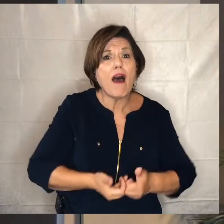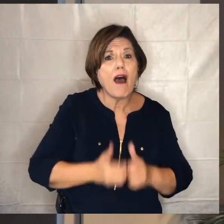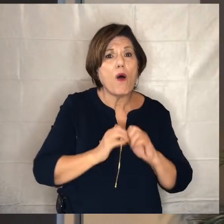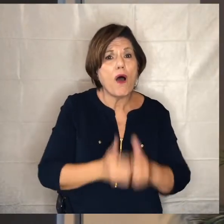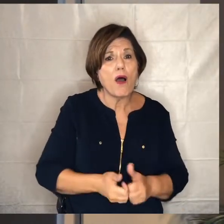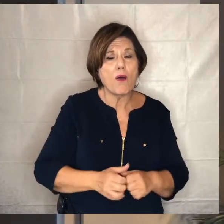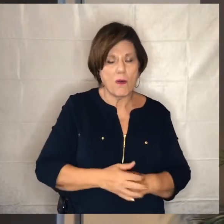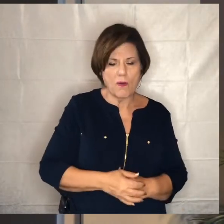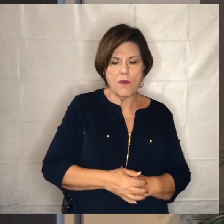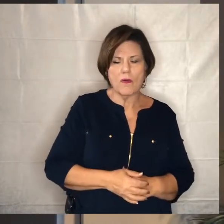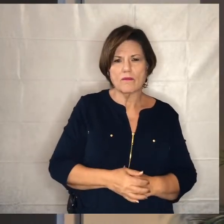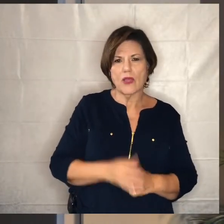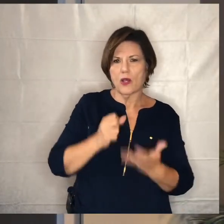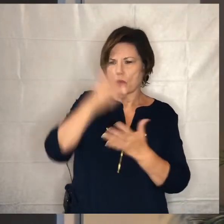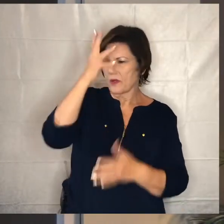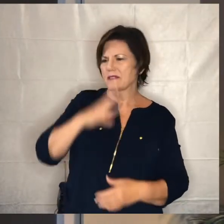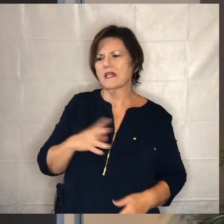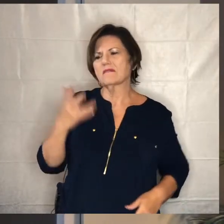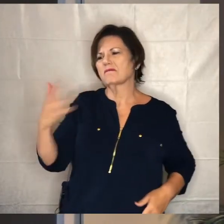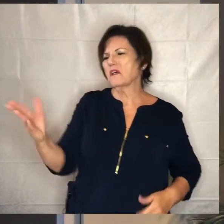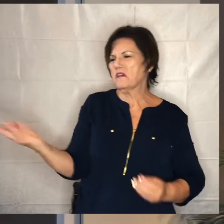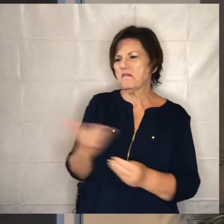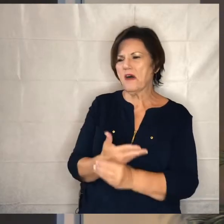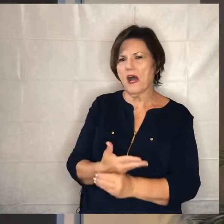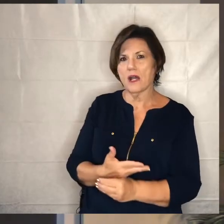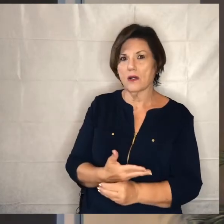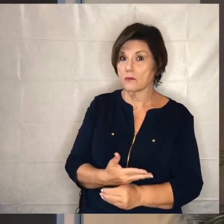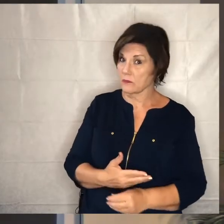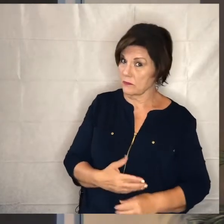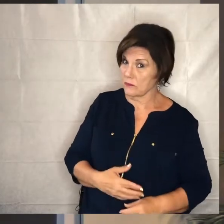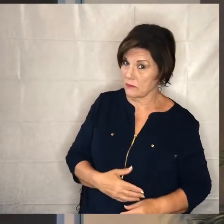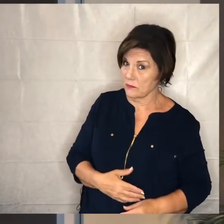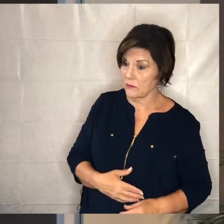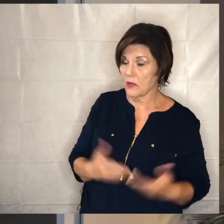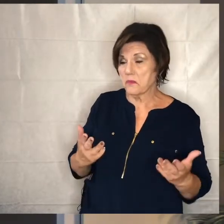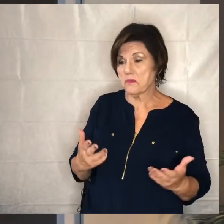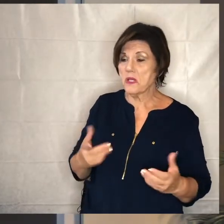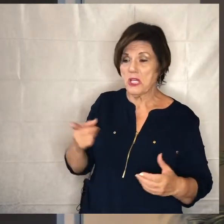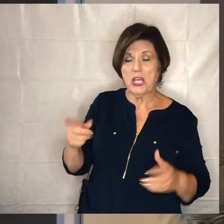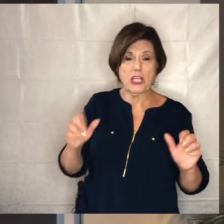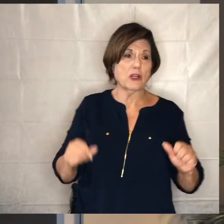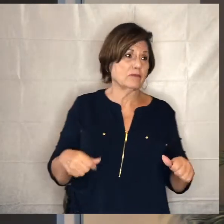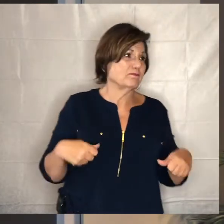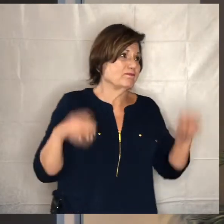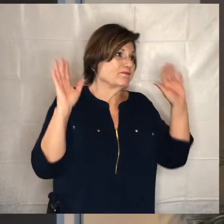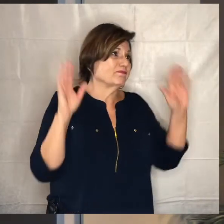where the rich man says i'm done with you you're fired so at that point he could sort of give up go home and sort of say i guess this is not going to